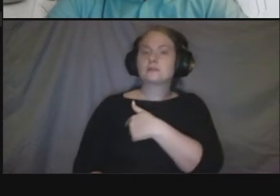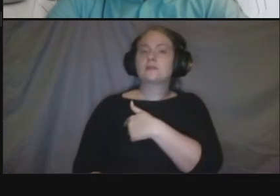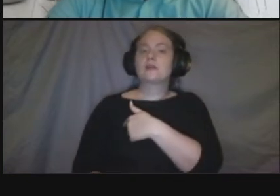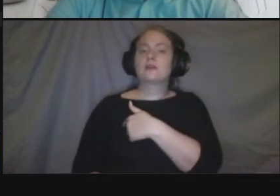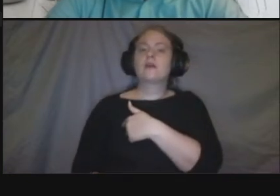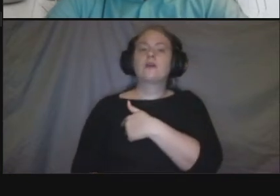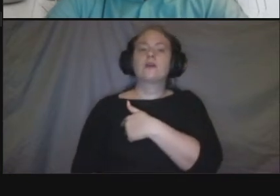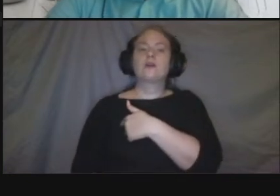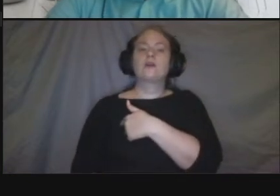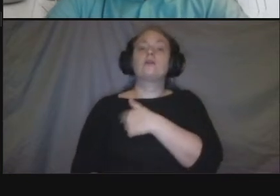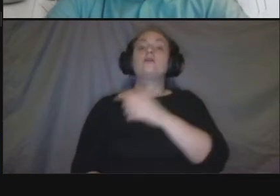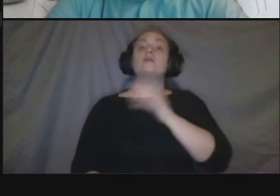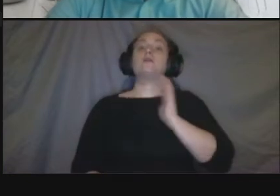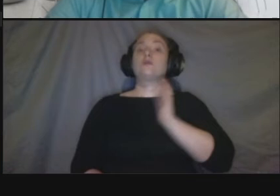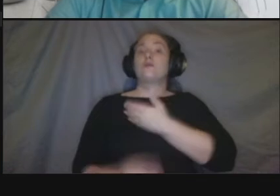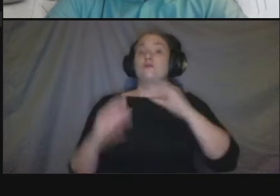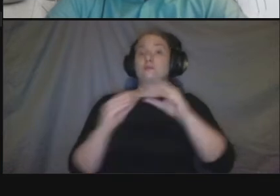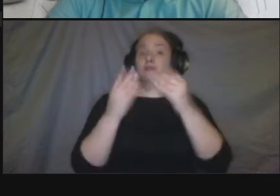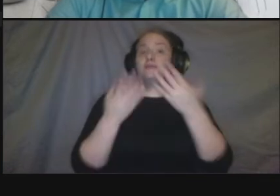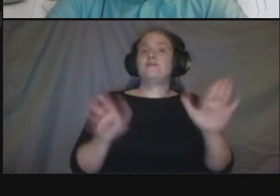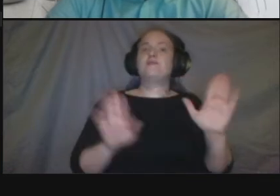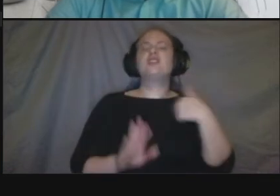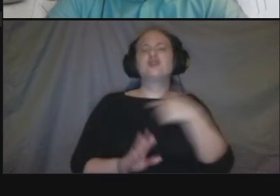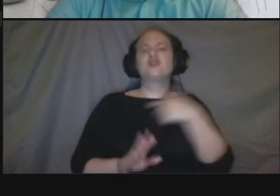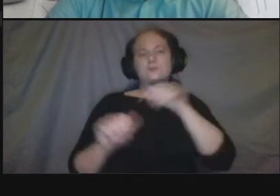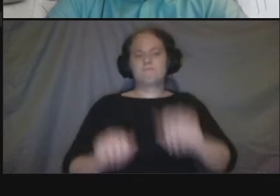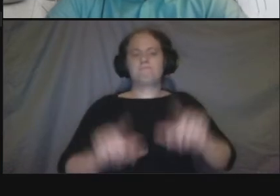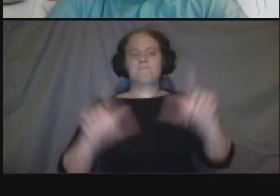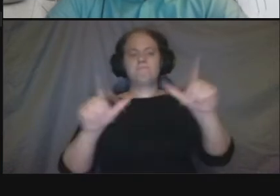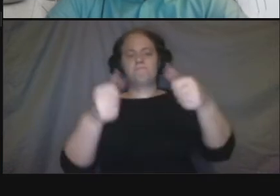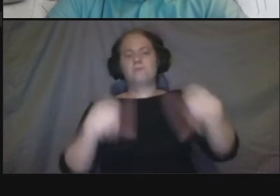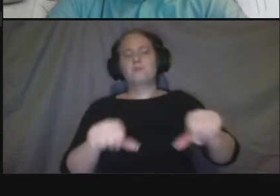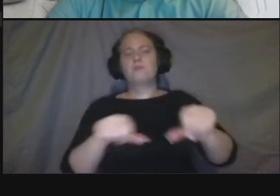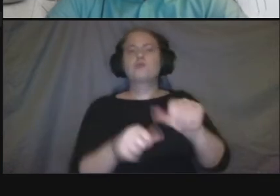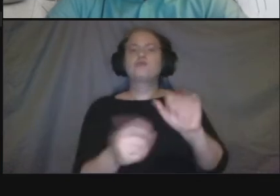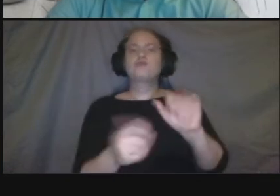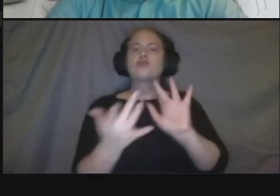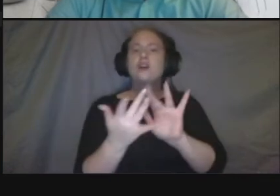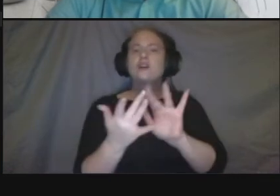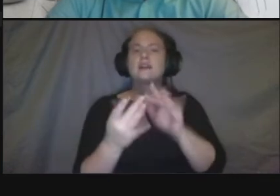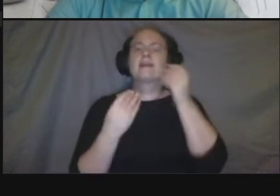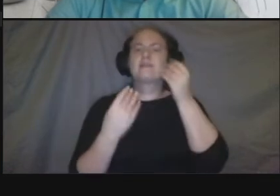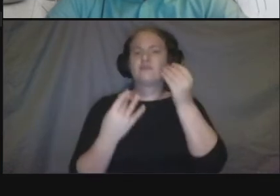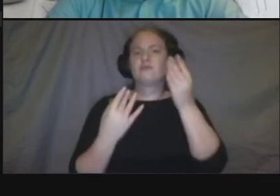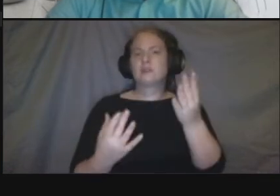if you want to send um a picture or some links we're happy to take a look at that um